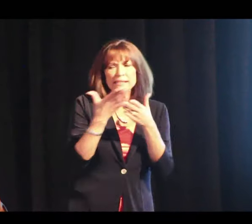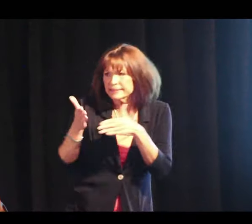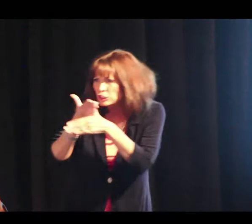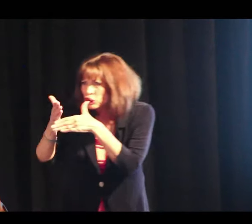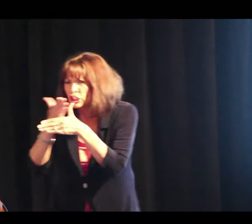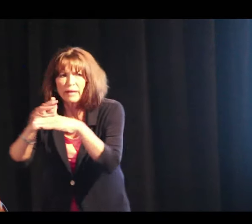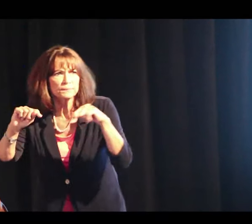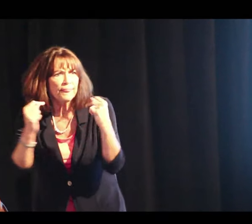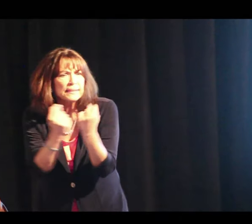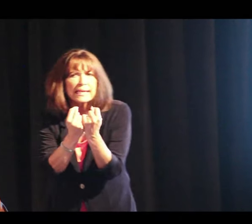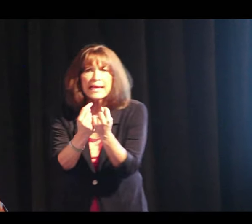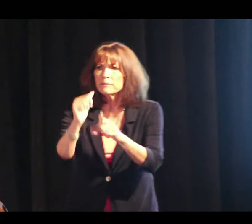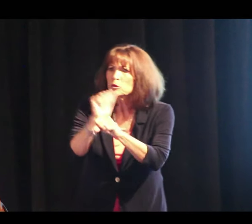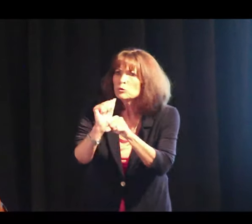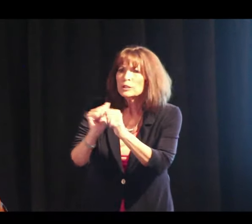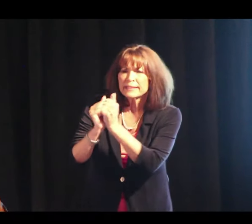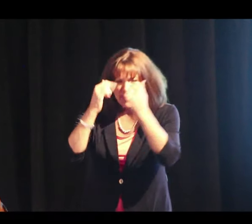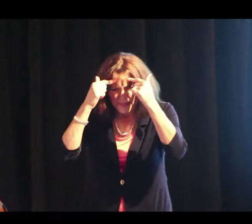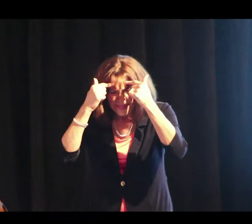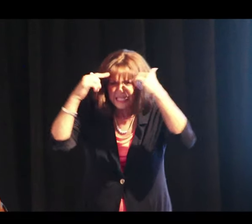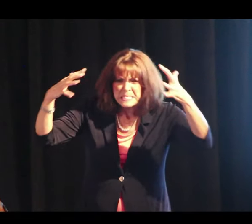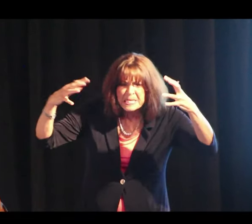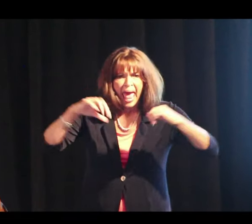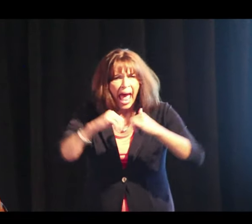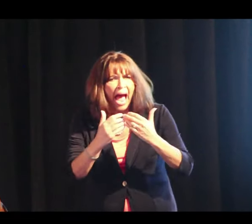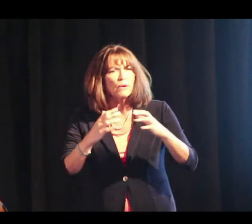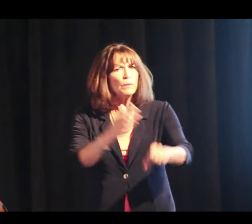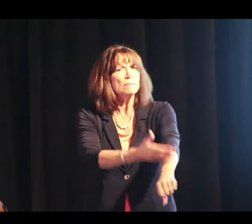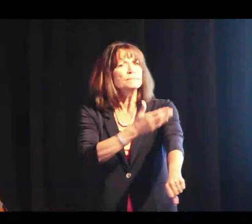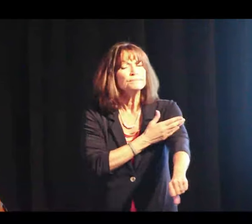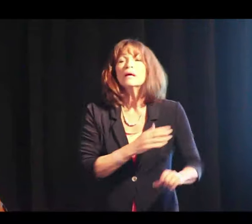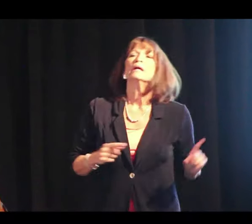he shares things with the team. And really works on how to improve things.